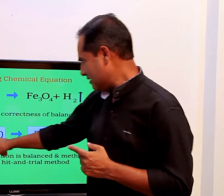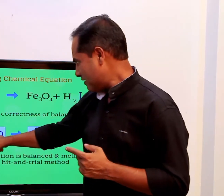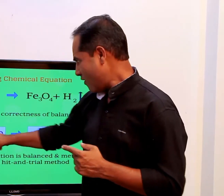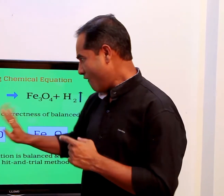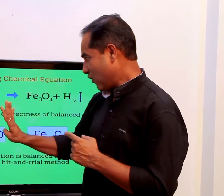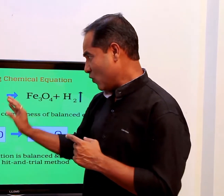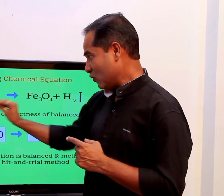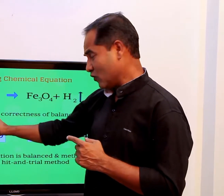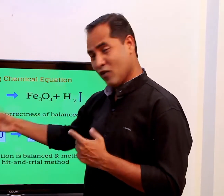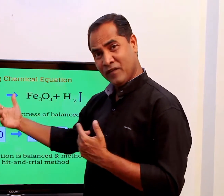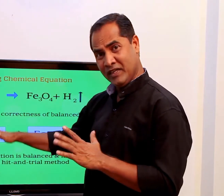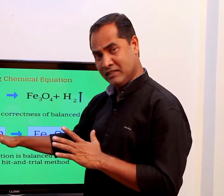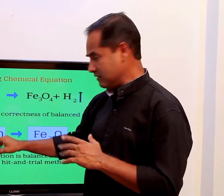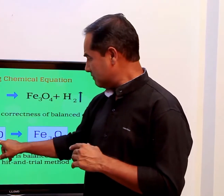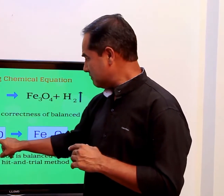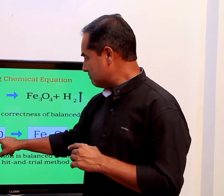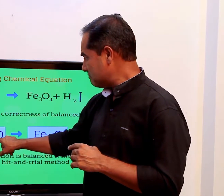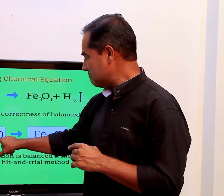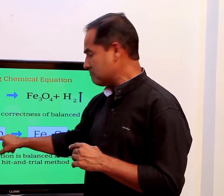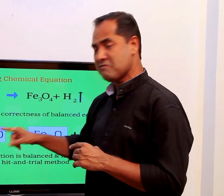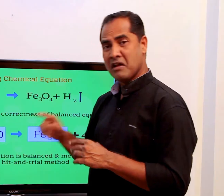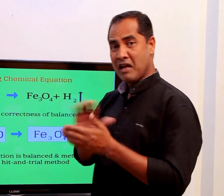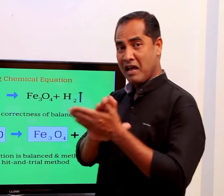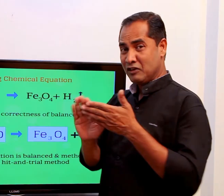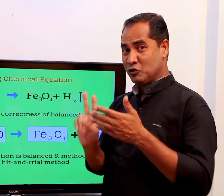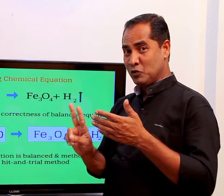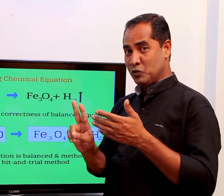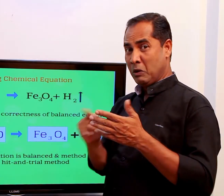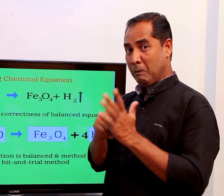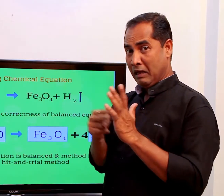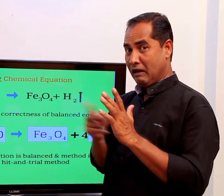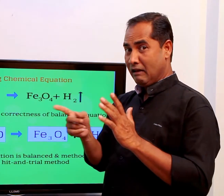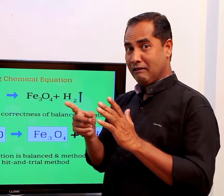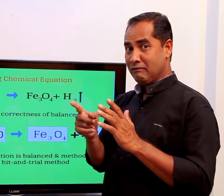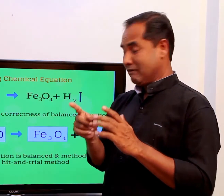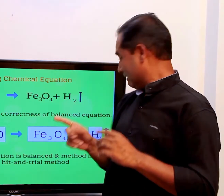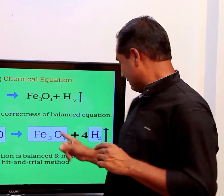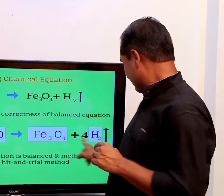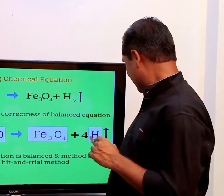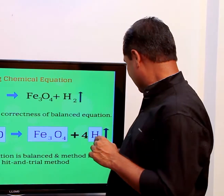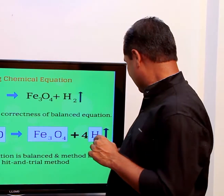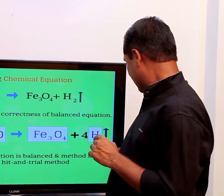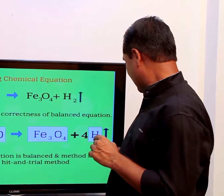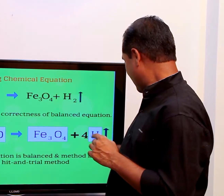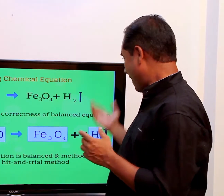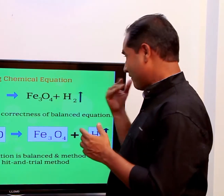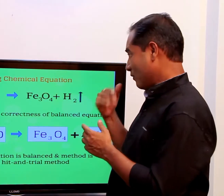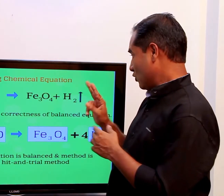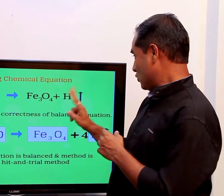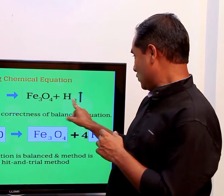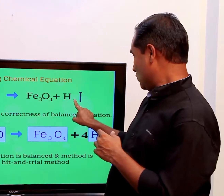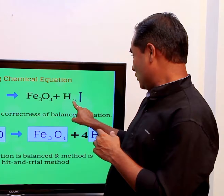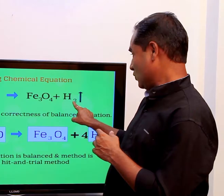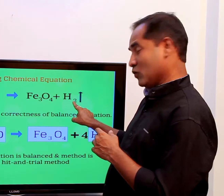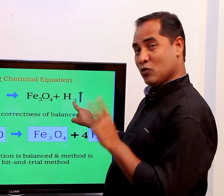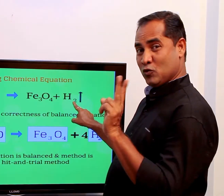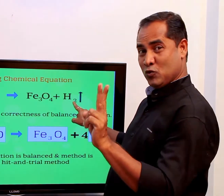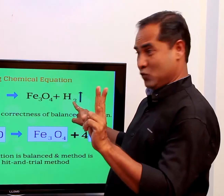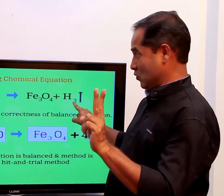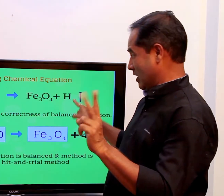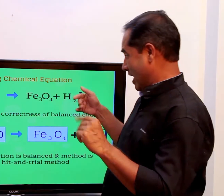On the left-hand side we have 4H2 and on the right-hand side we just have